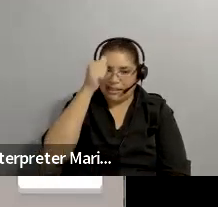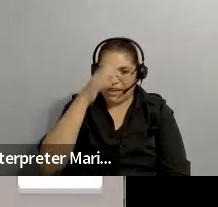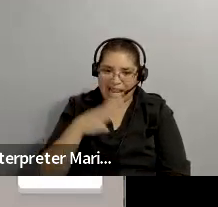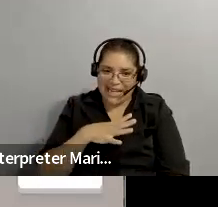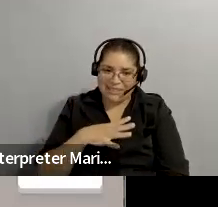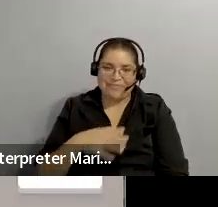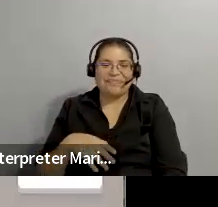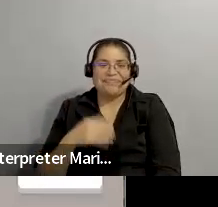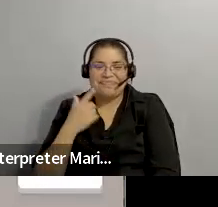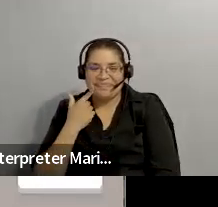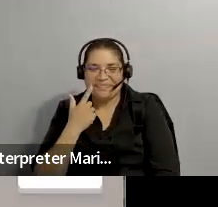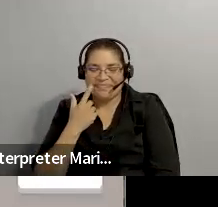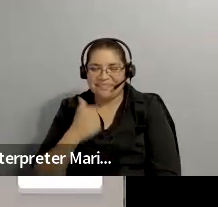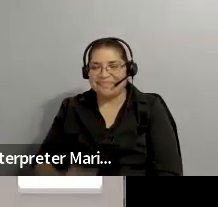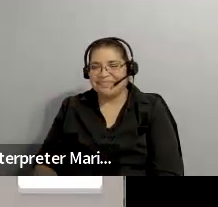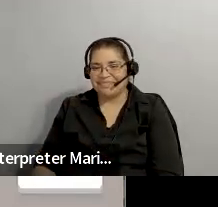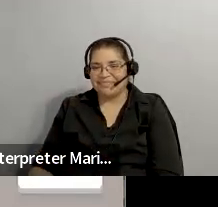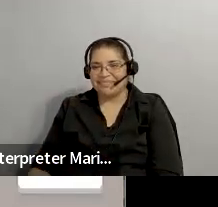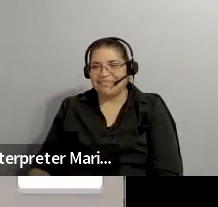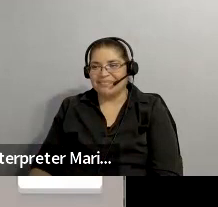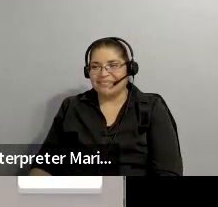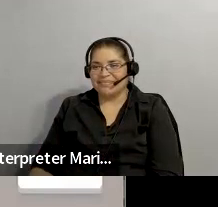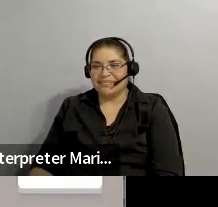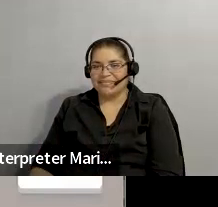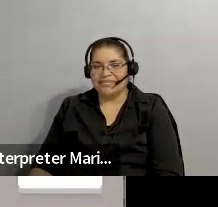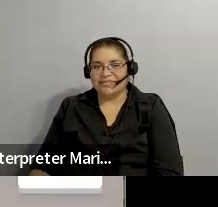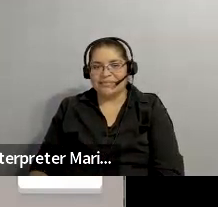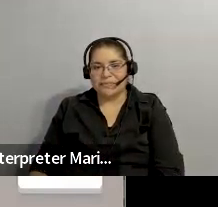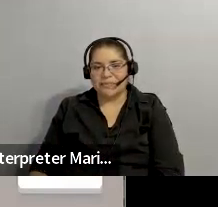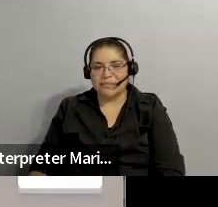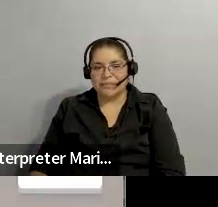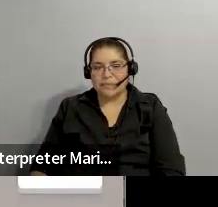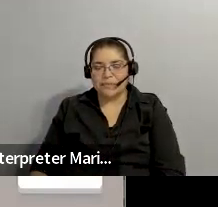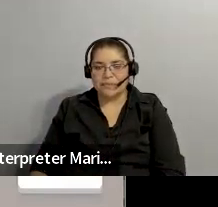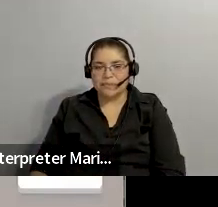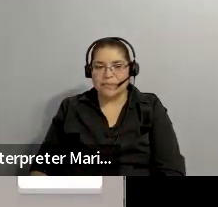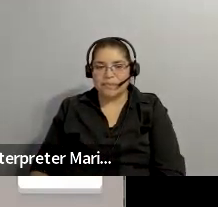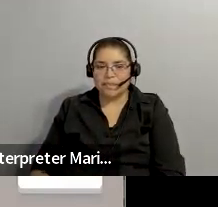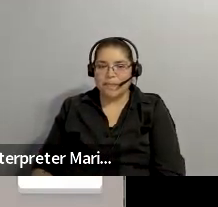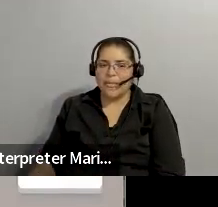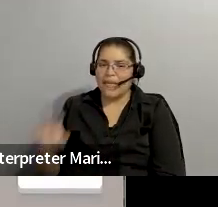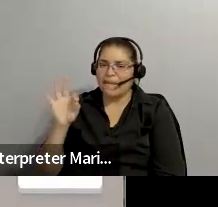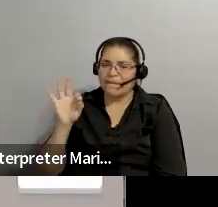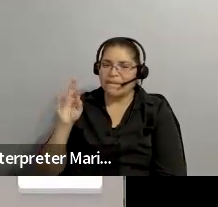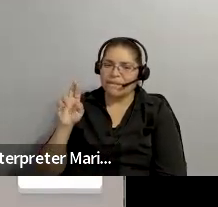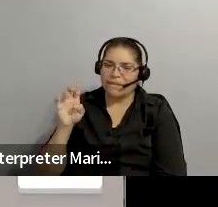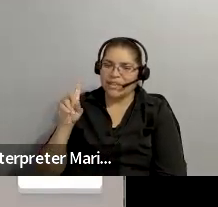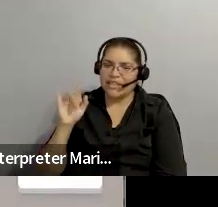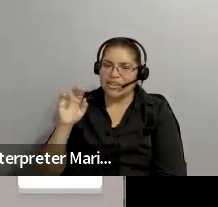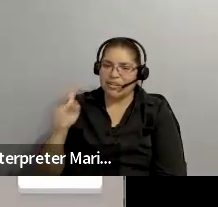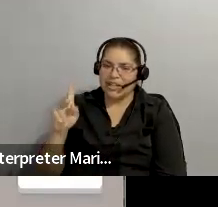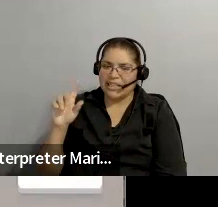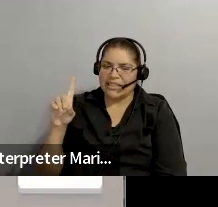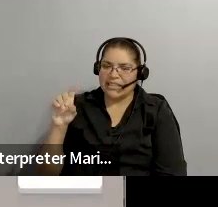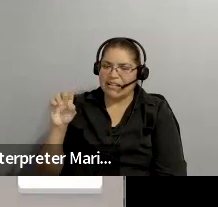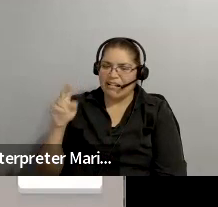: Harriet Tubman.